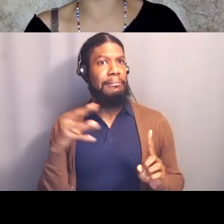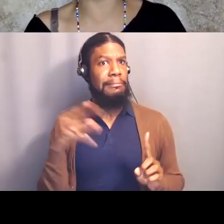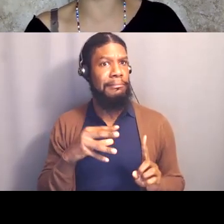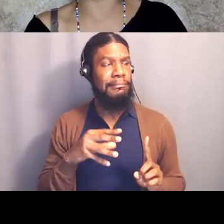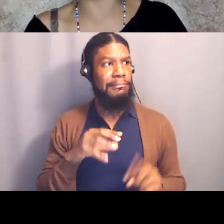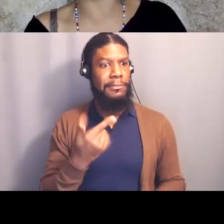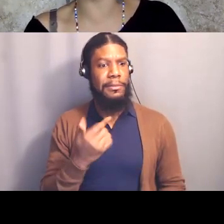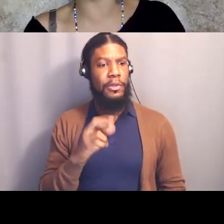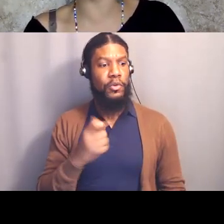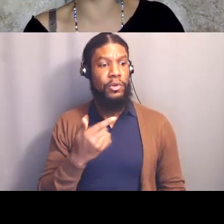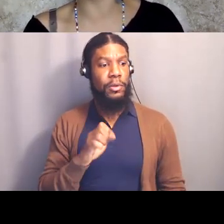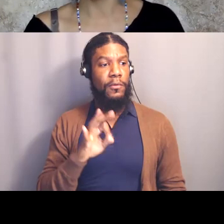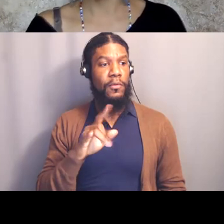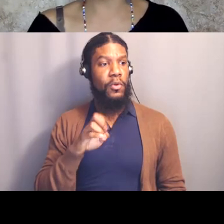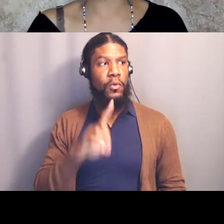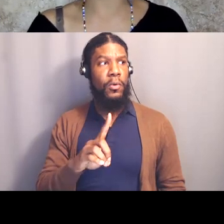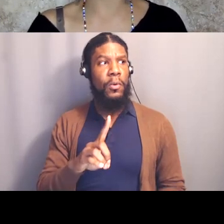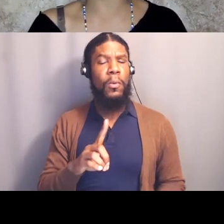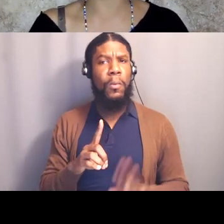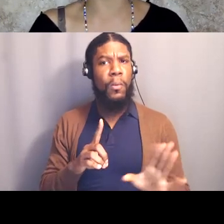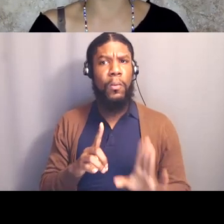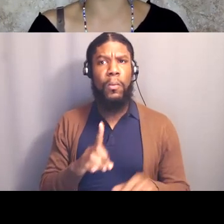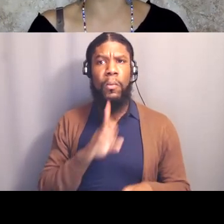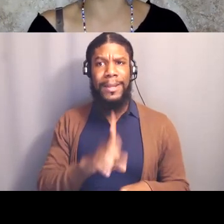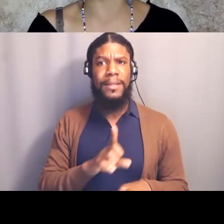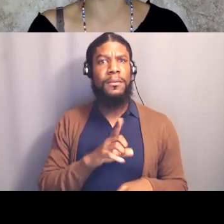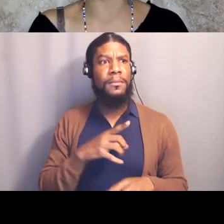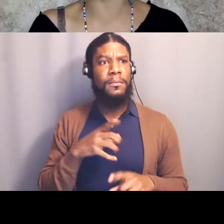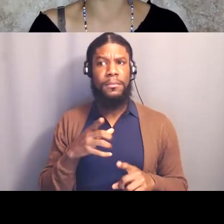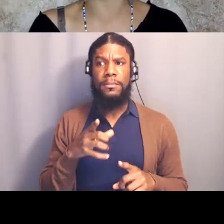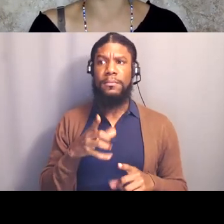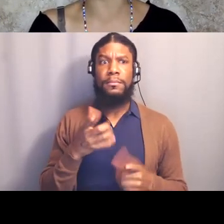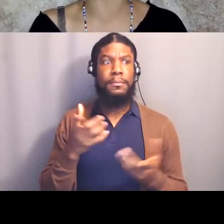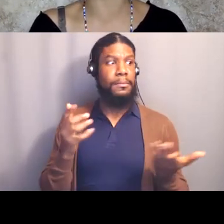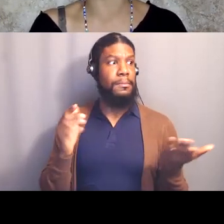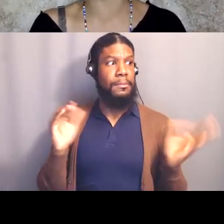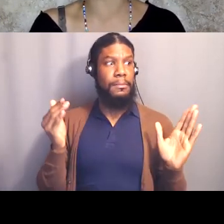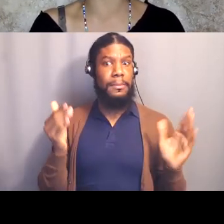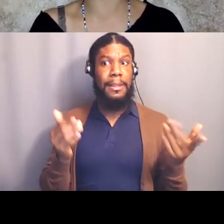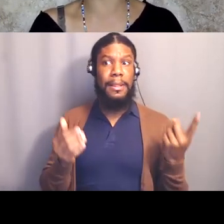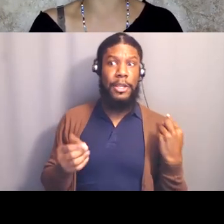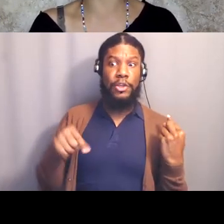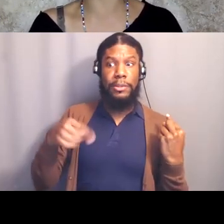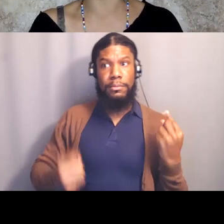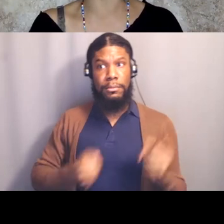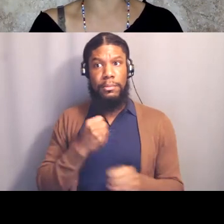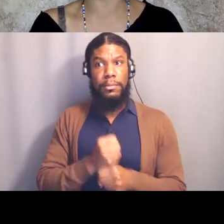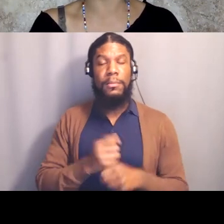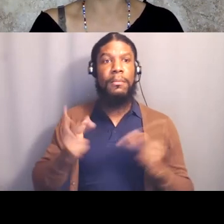that we have to defund the police, it's the lived experiences of the people that make us realize that we have to defund the police.